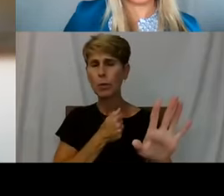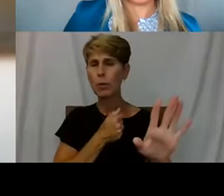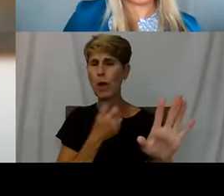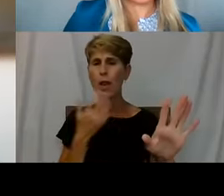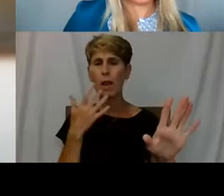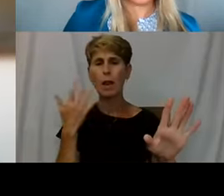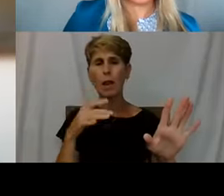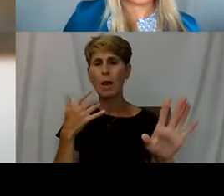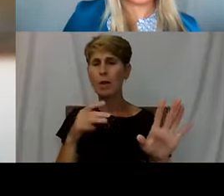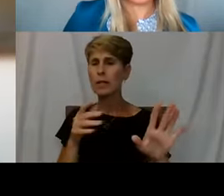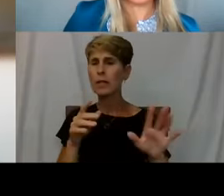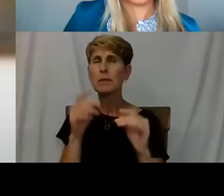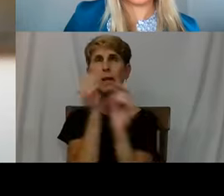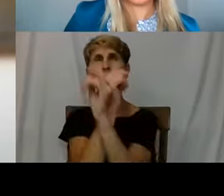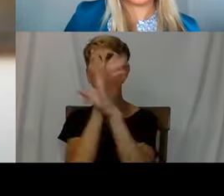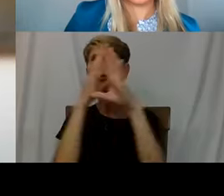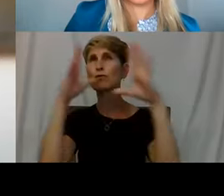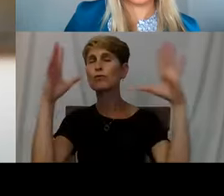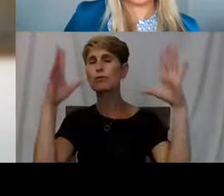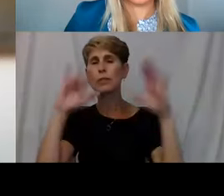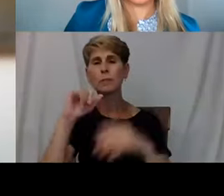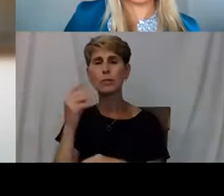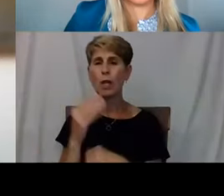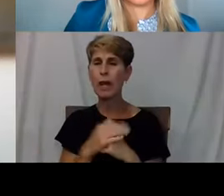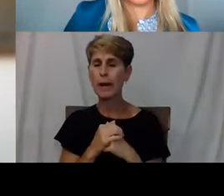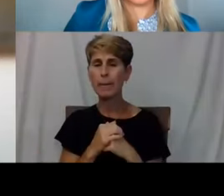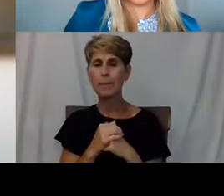So I think finding folks who have those core components